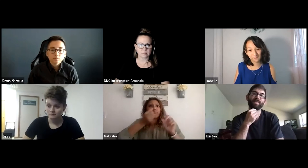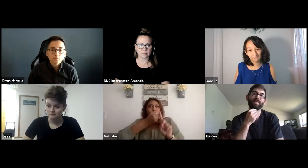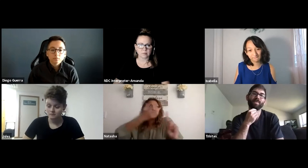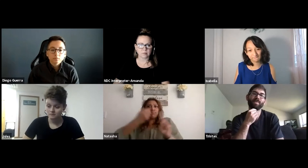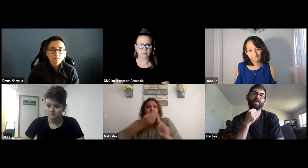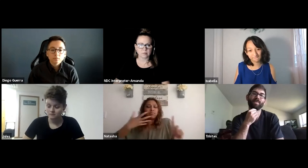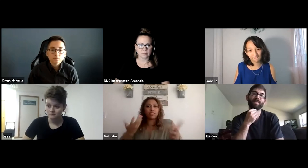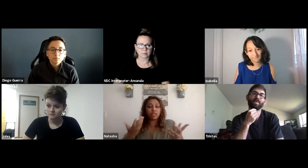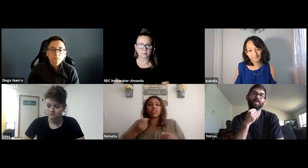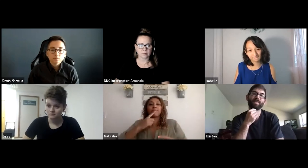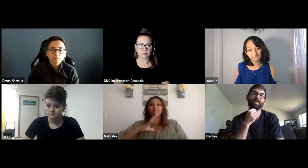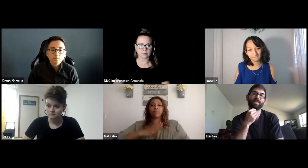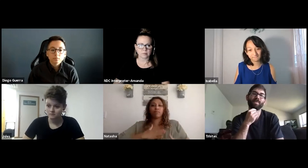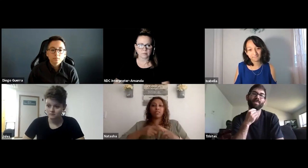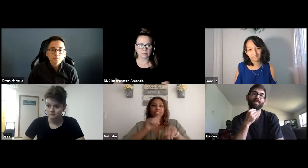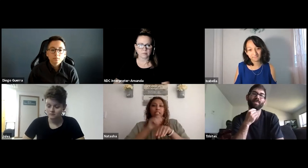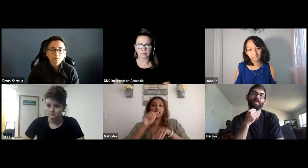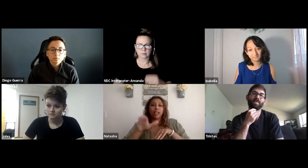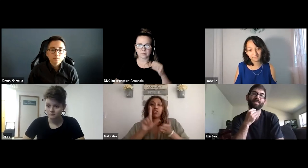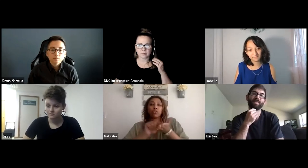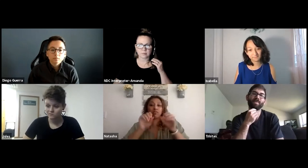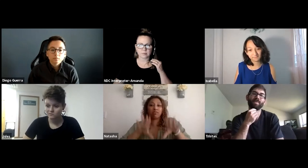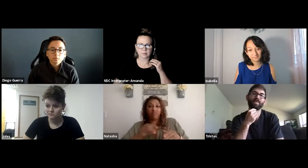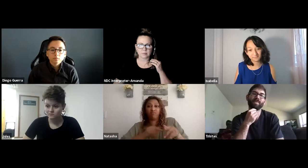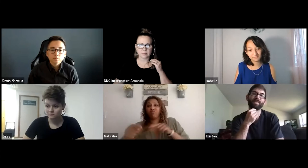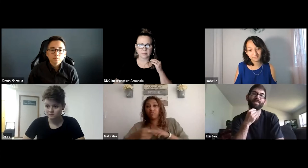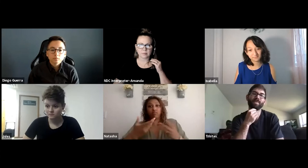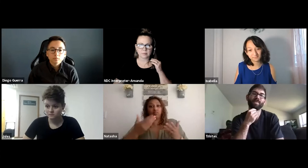I could just take a quick picture and snap that information and have that.